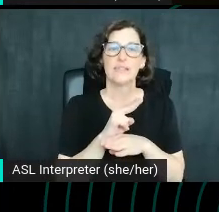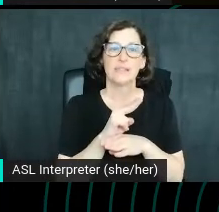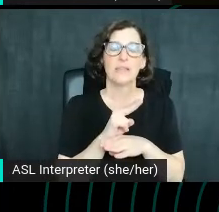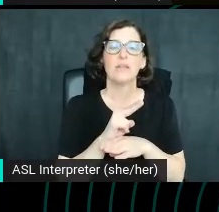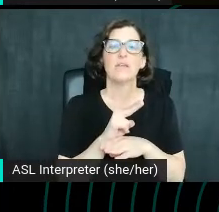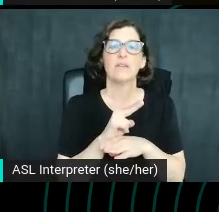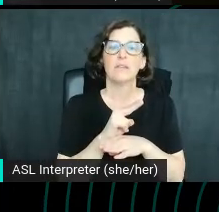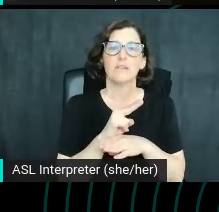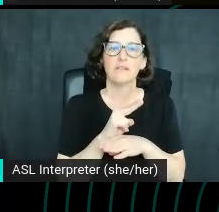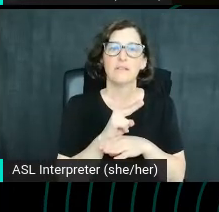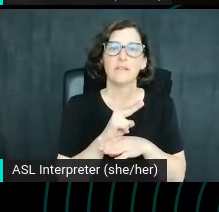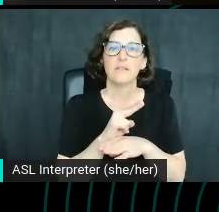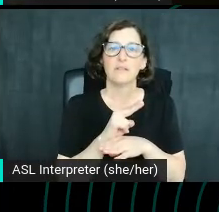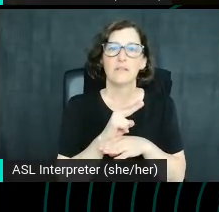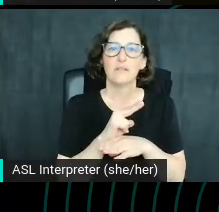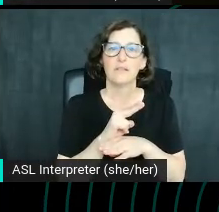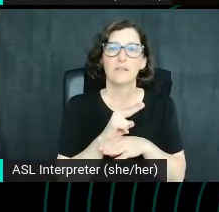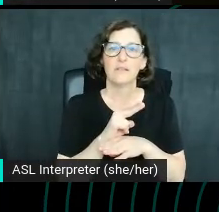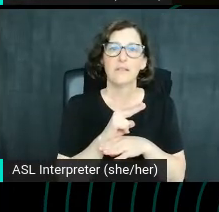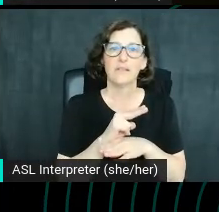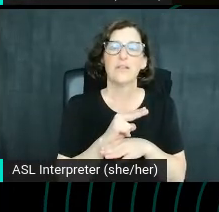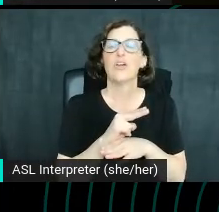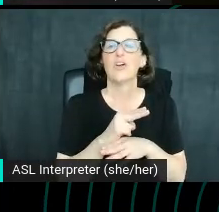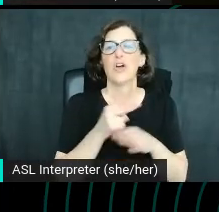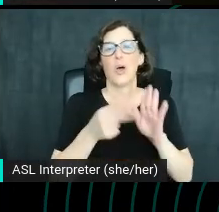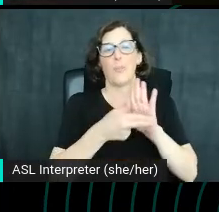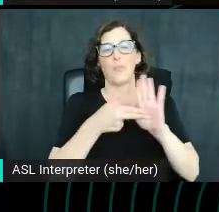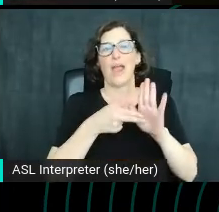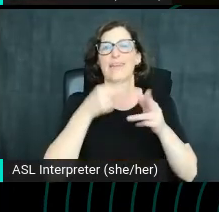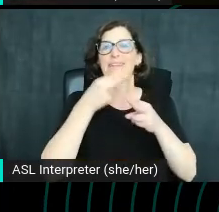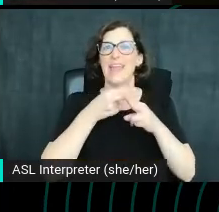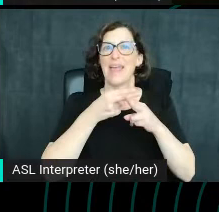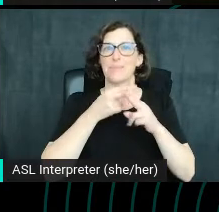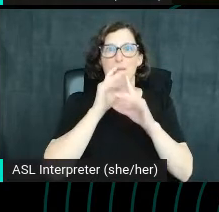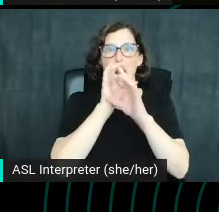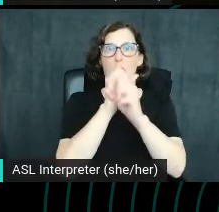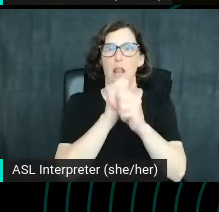If you know, if there's a recognizable brand names, it makes sense to use them, right?